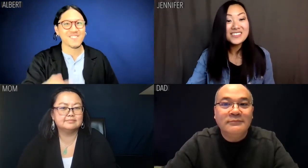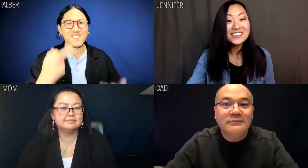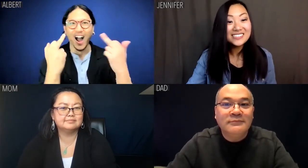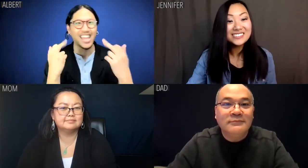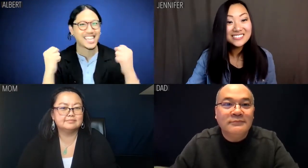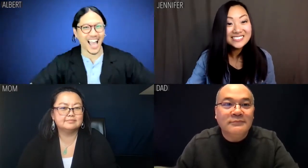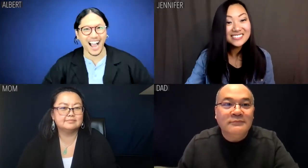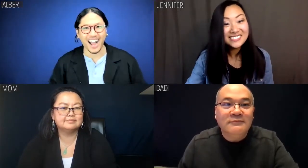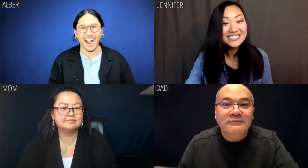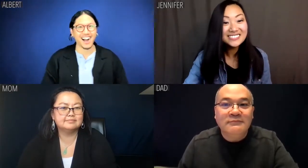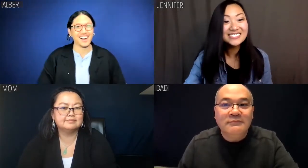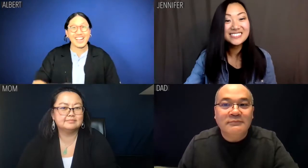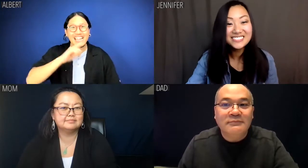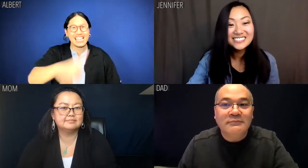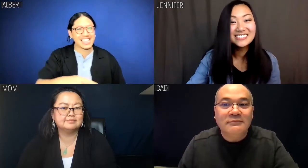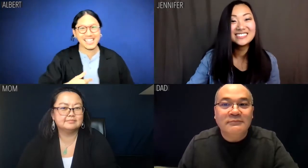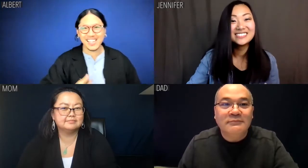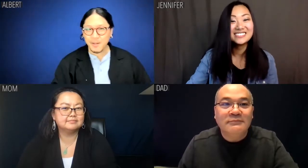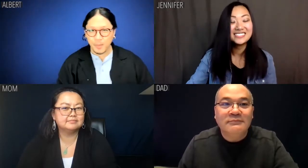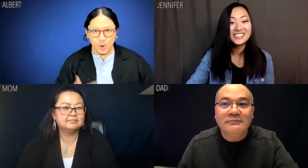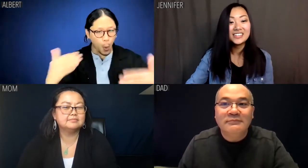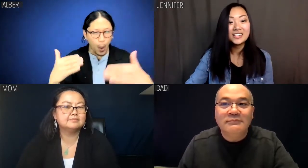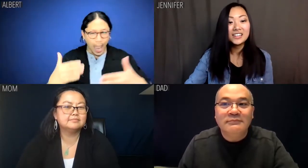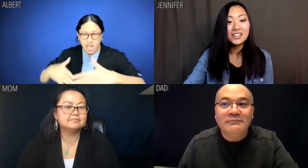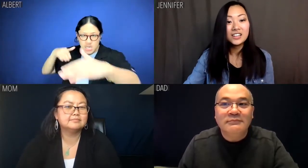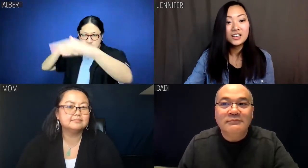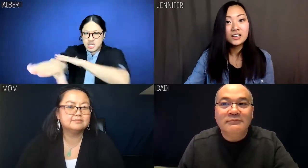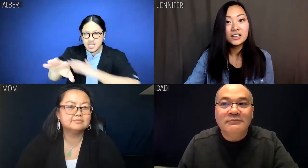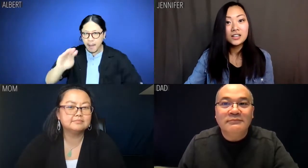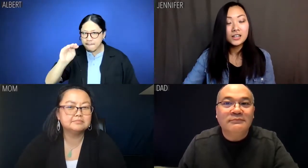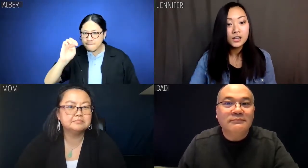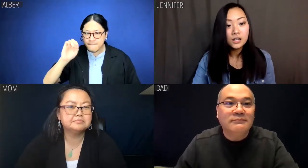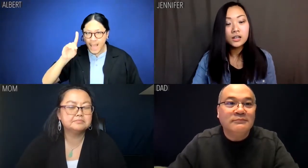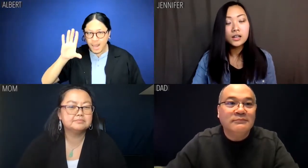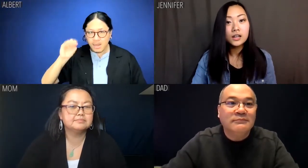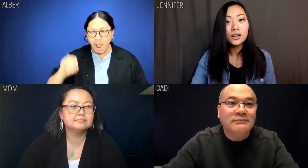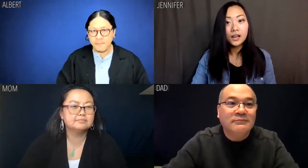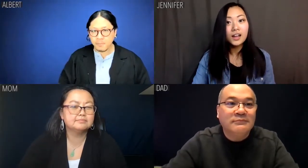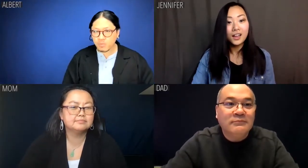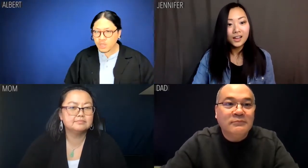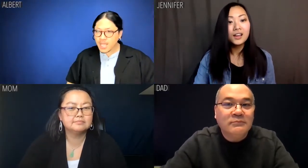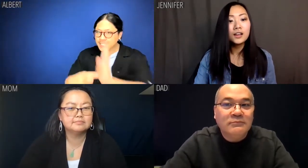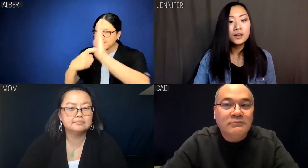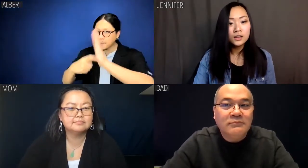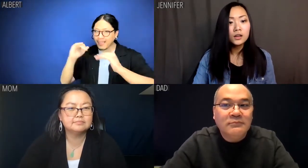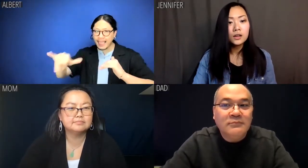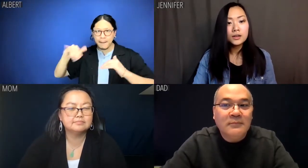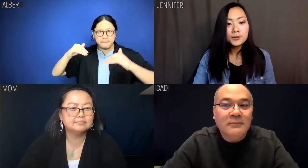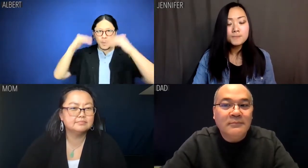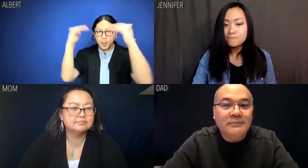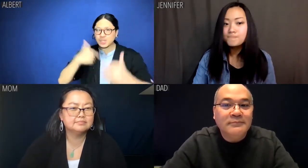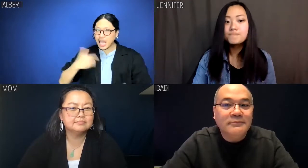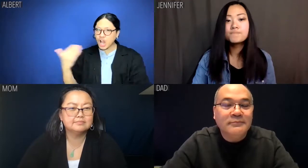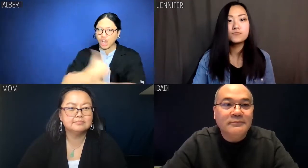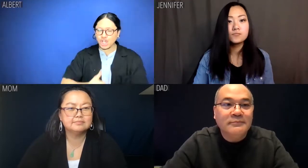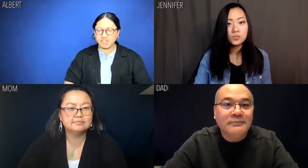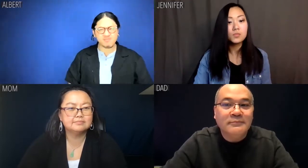Albert: Fuck yeah really. Like I'm going to march into Medco and demand the promotion I've earned.